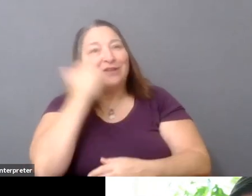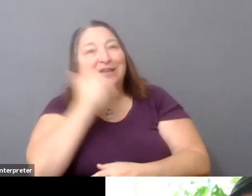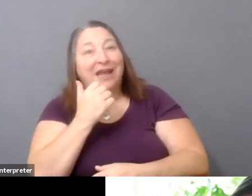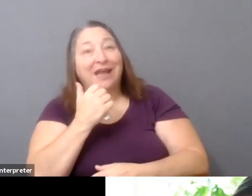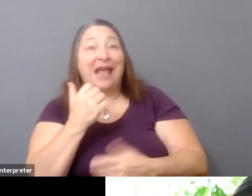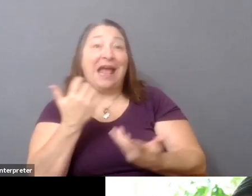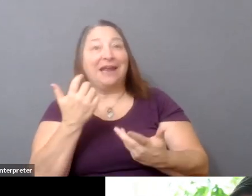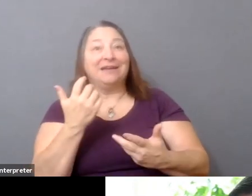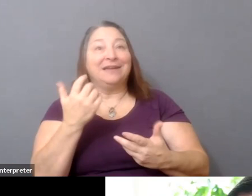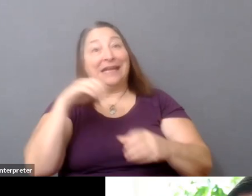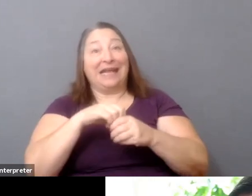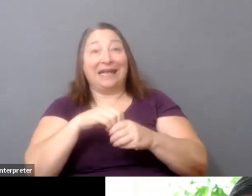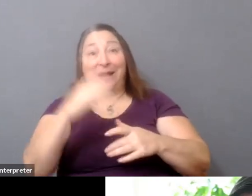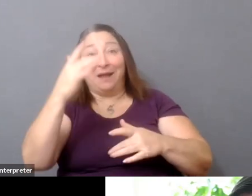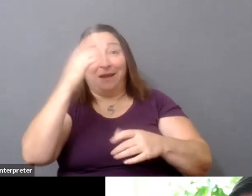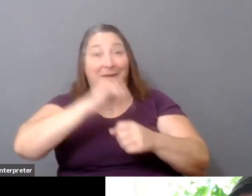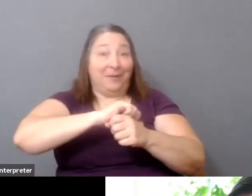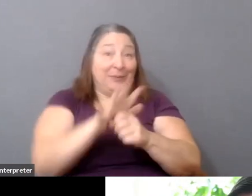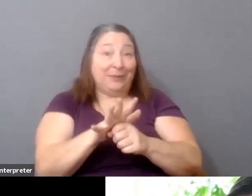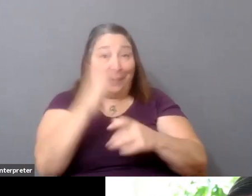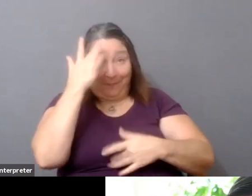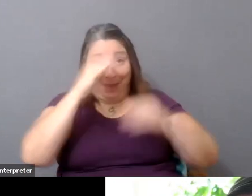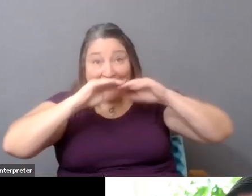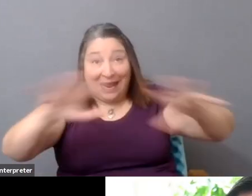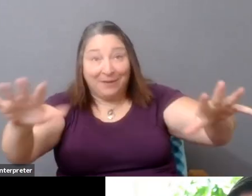and so thank you everyone for spending your attention on us.